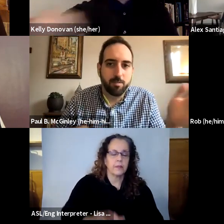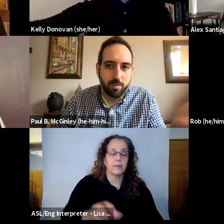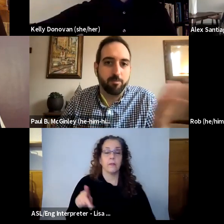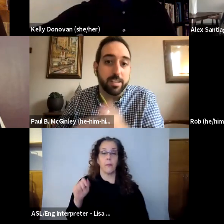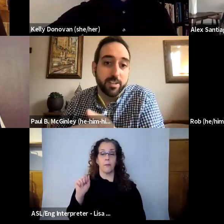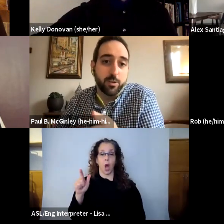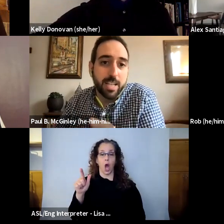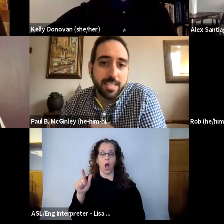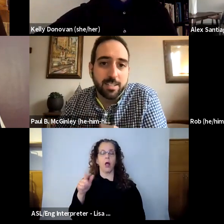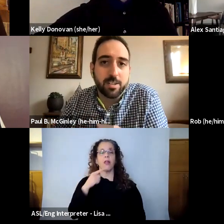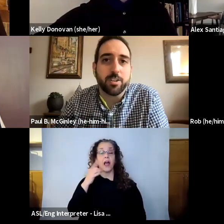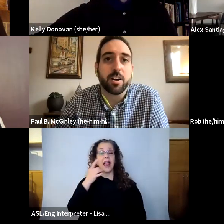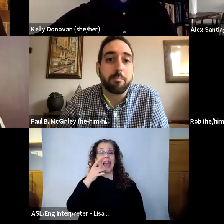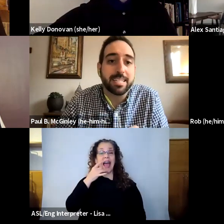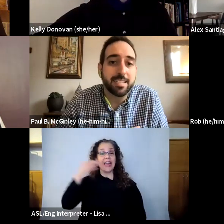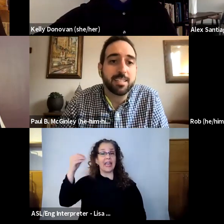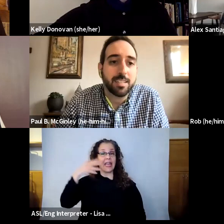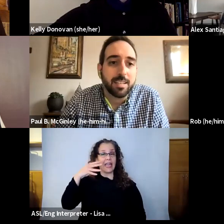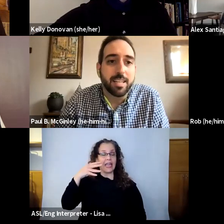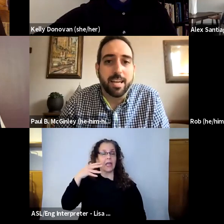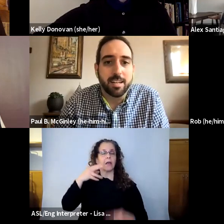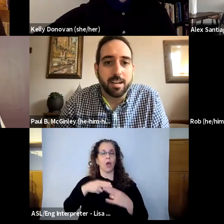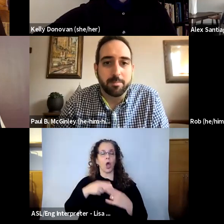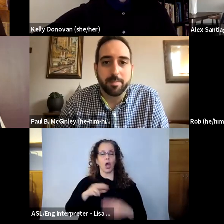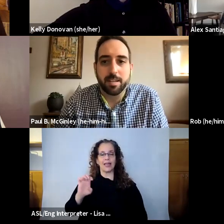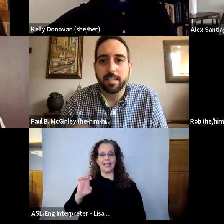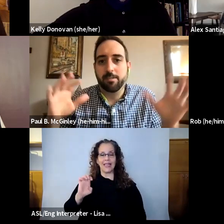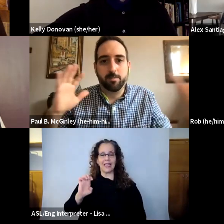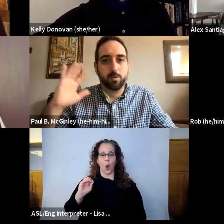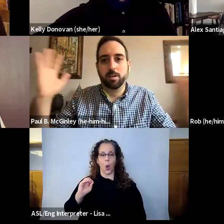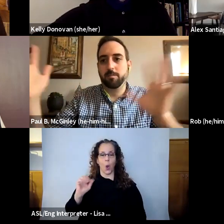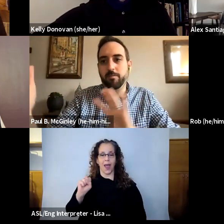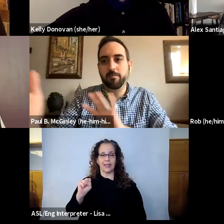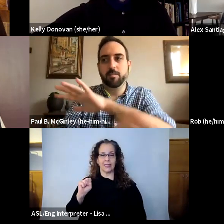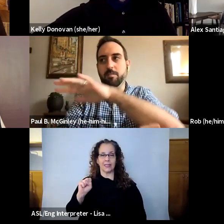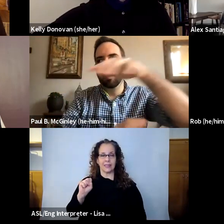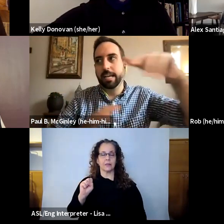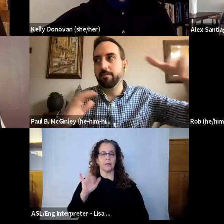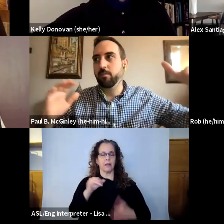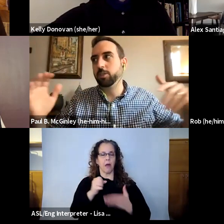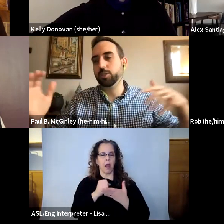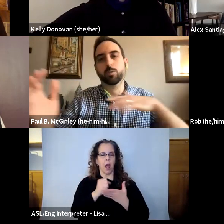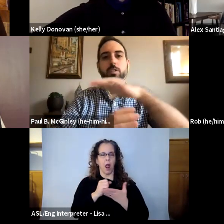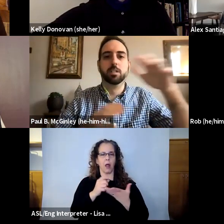free visualizer called Augmented that can allow for virtual